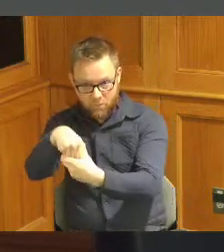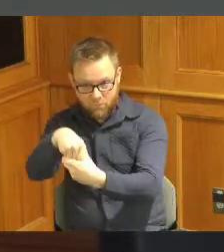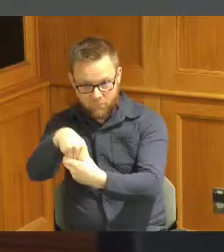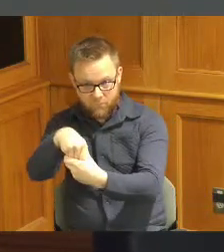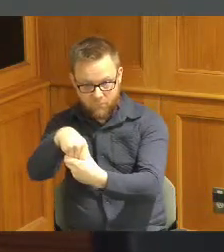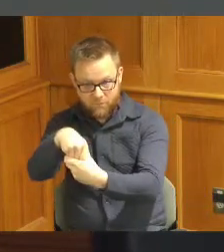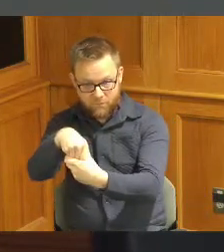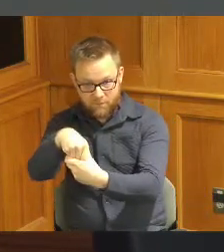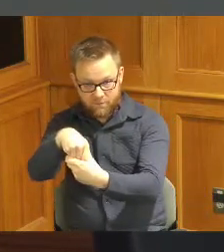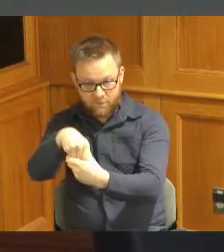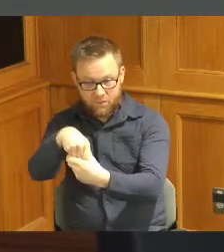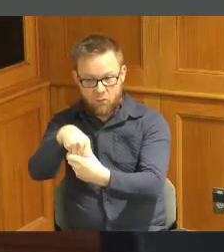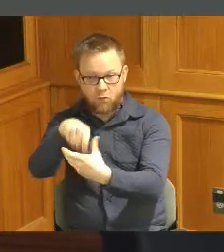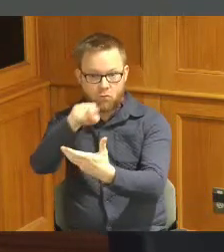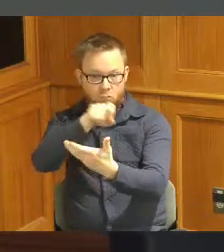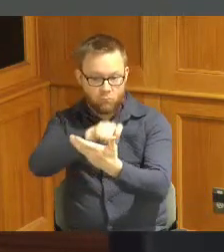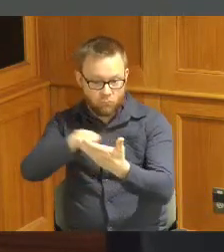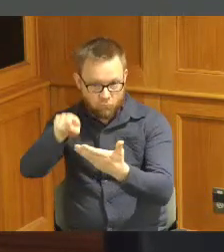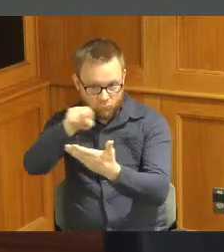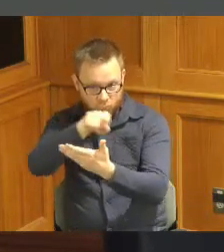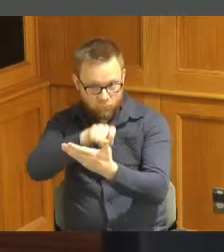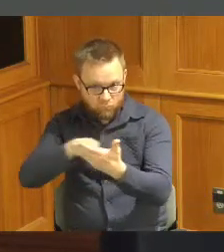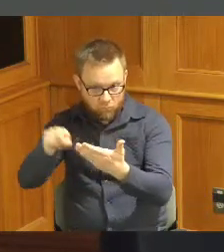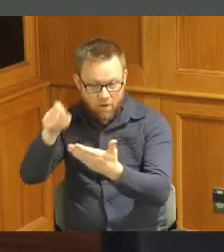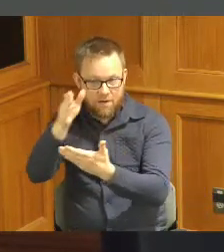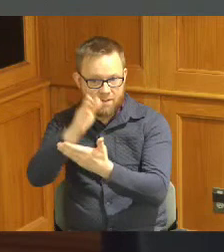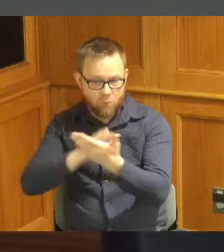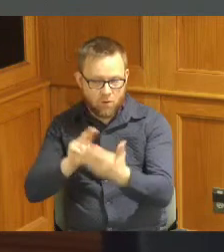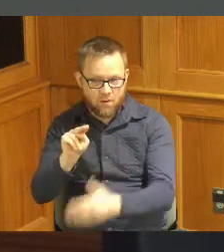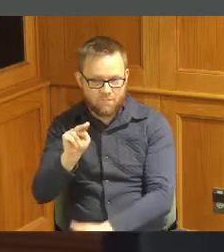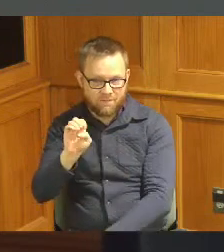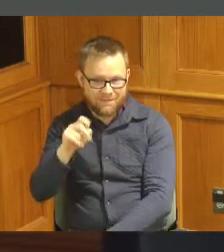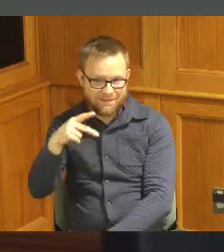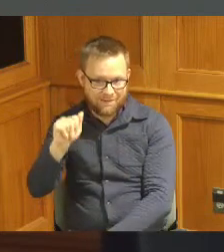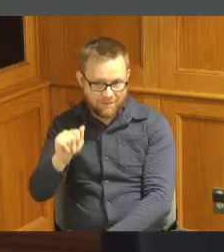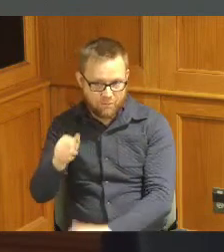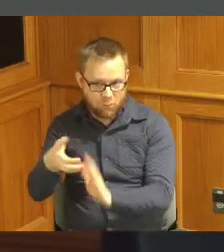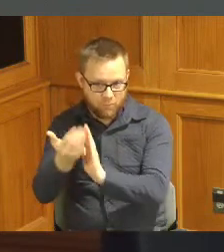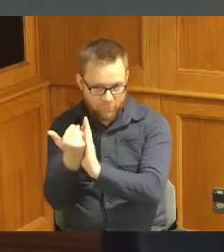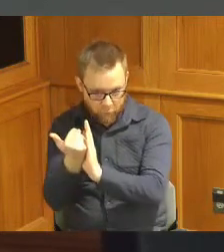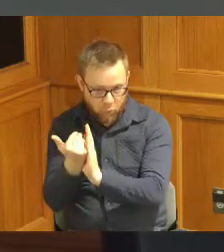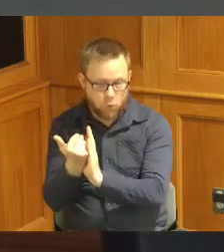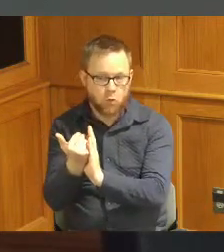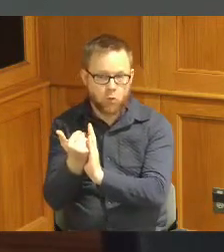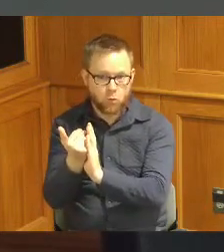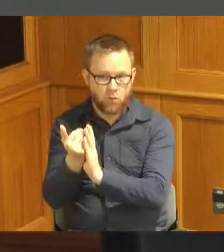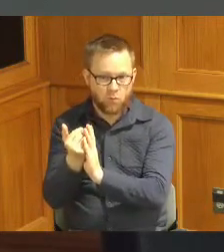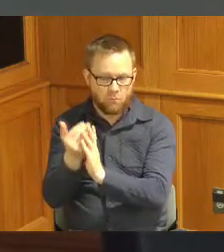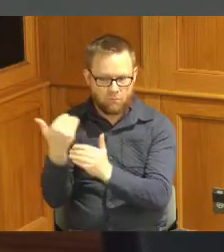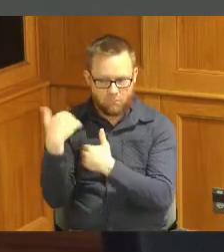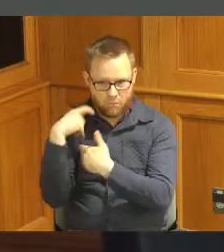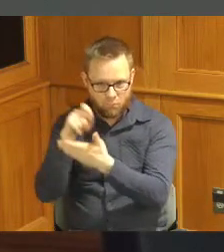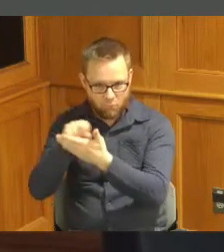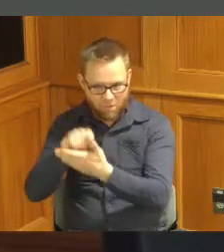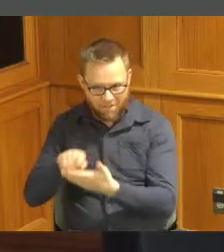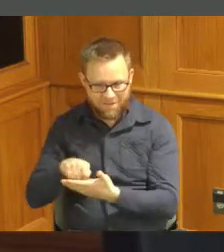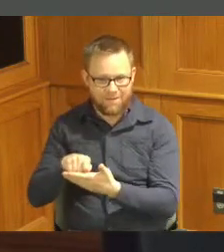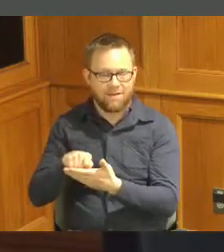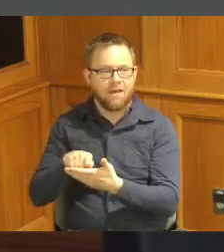in writing a portion of the NEPA review and and and also those agencies that could